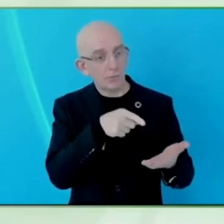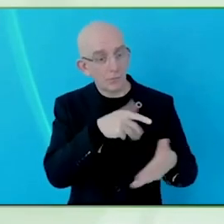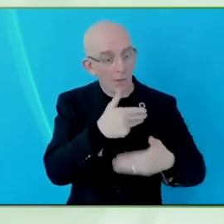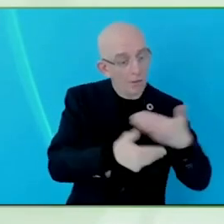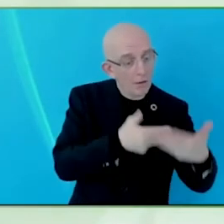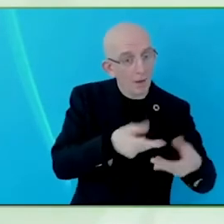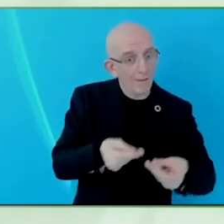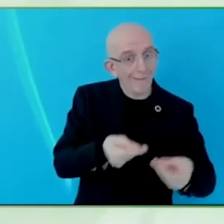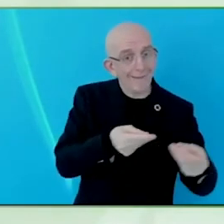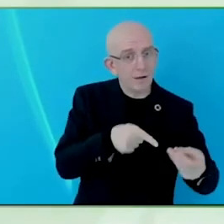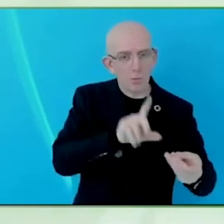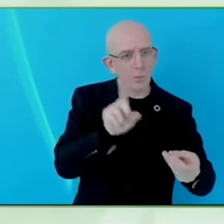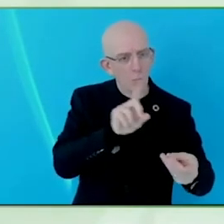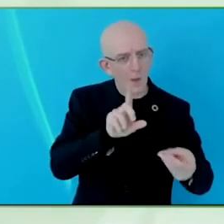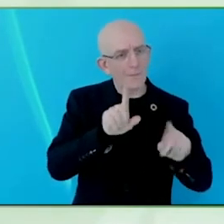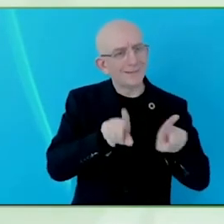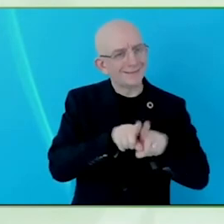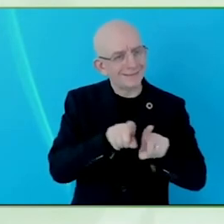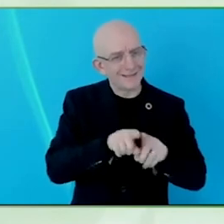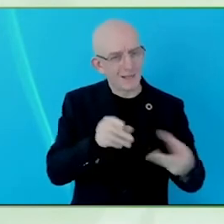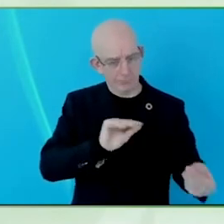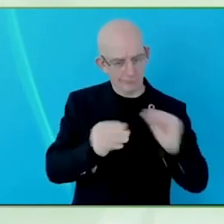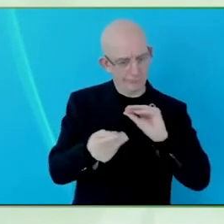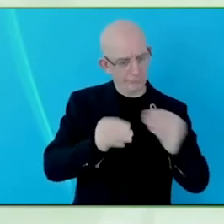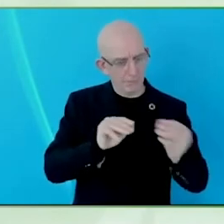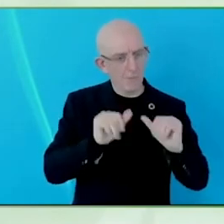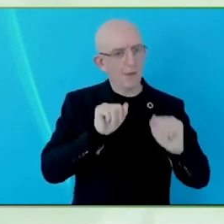The way we did this, we have kind of done it, I would say we have